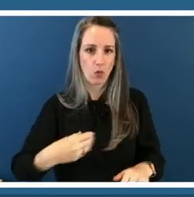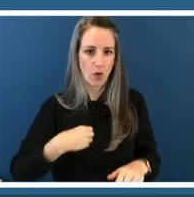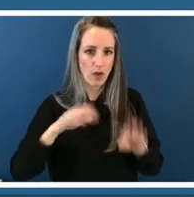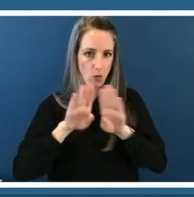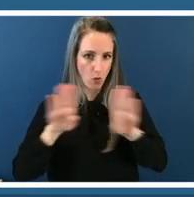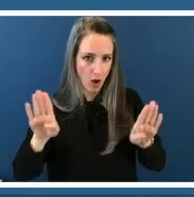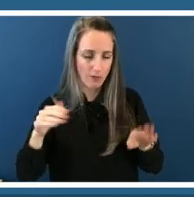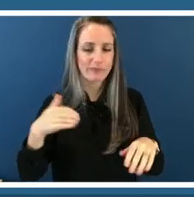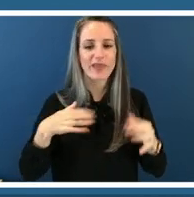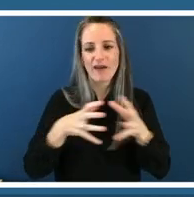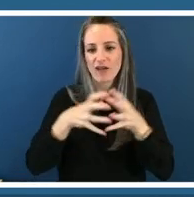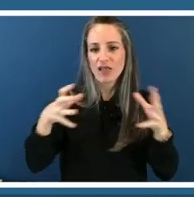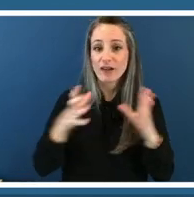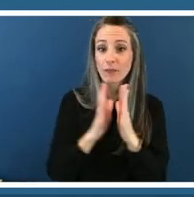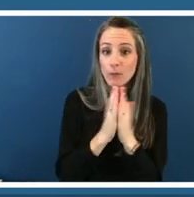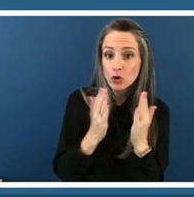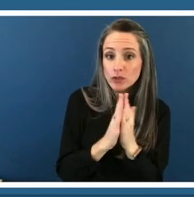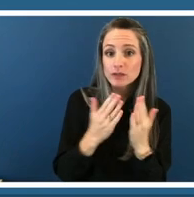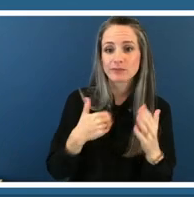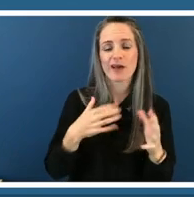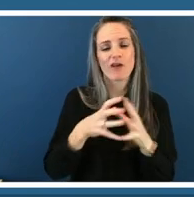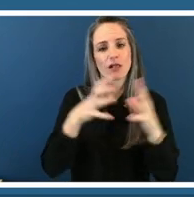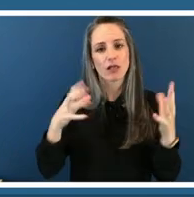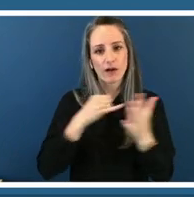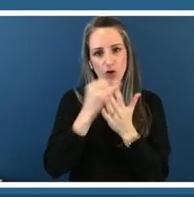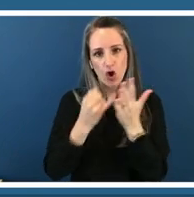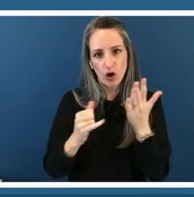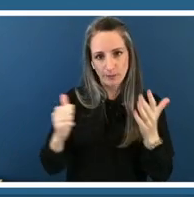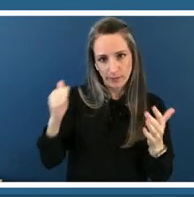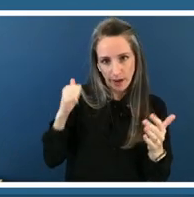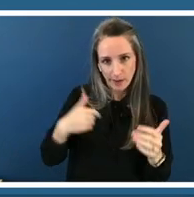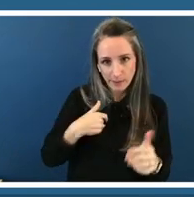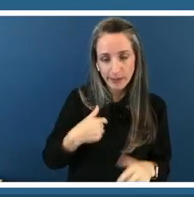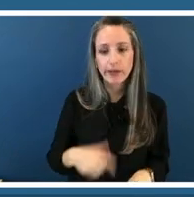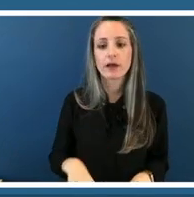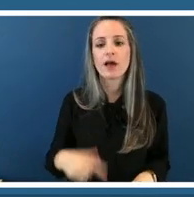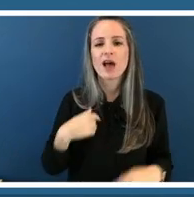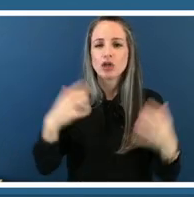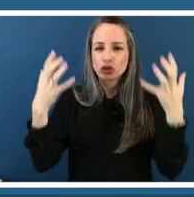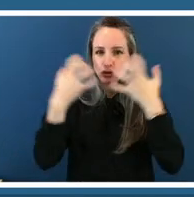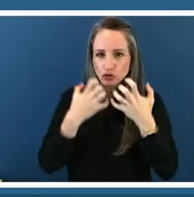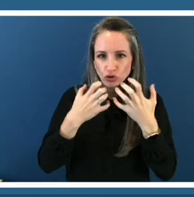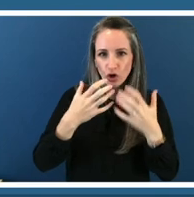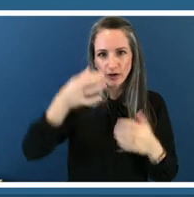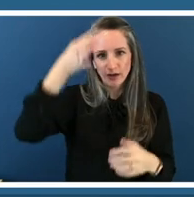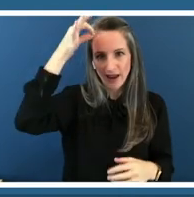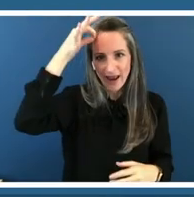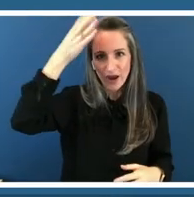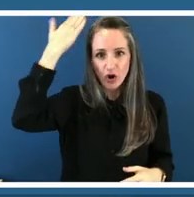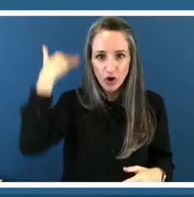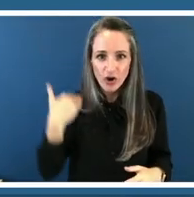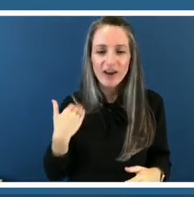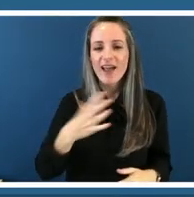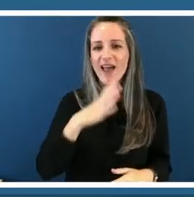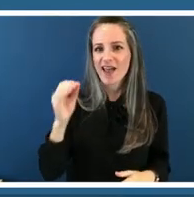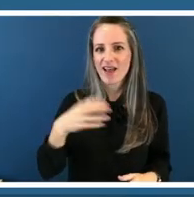and i have dark hair and i'm pale like a ghost